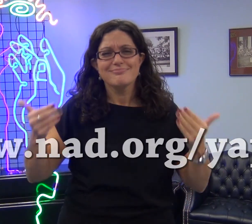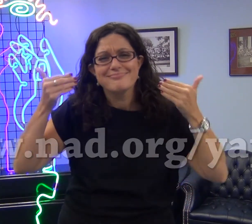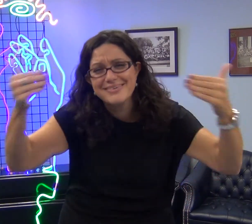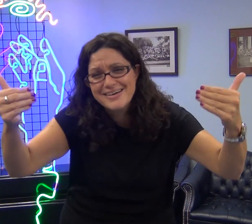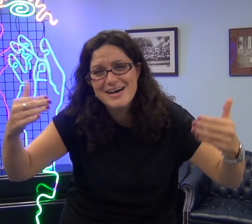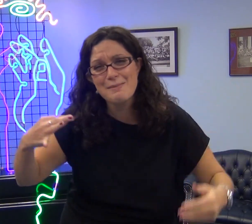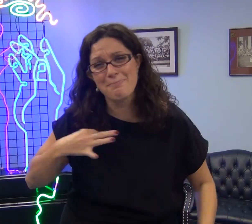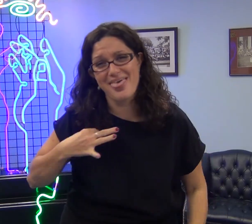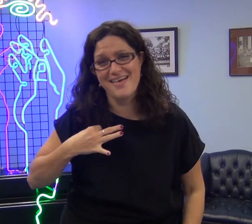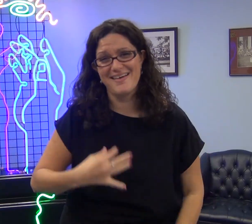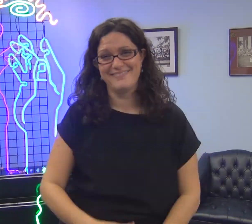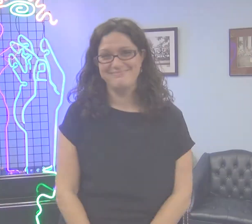Go ahead and apply!